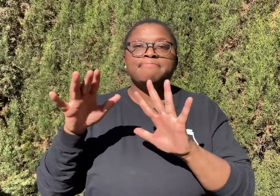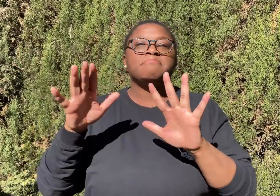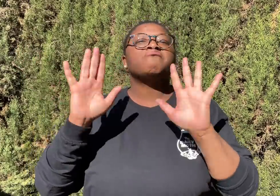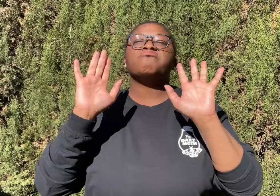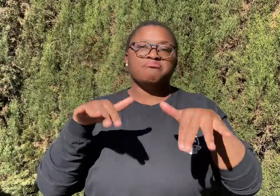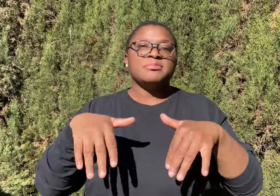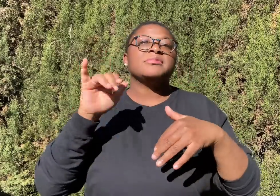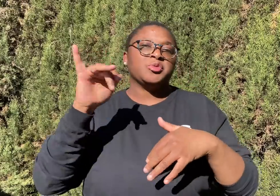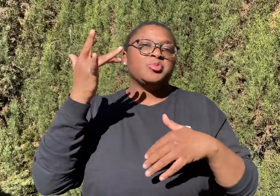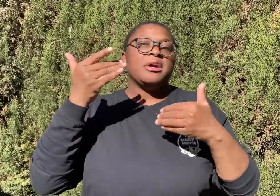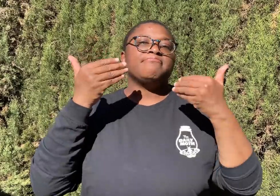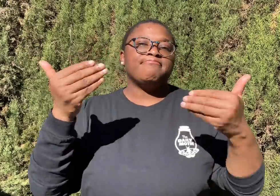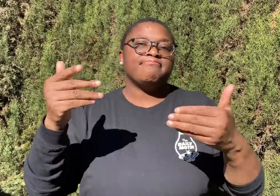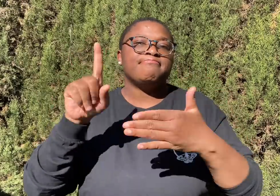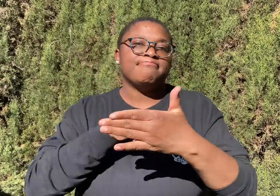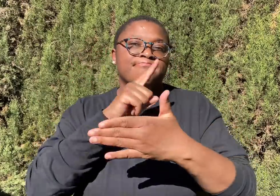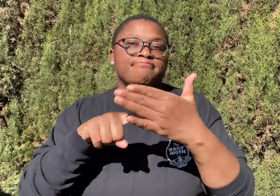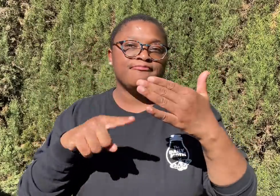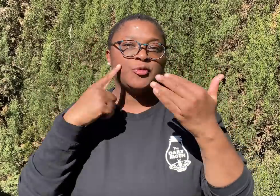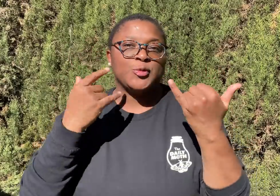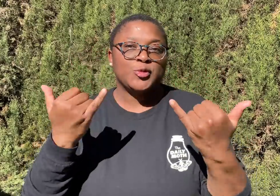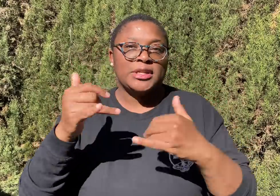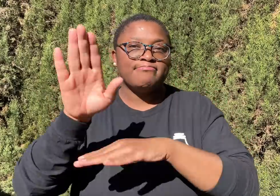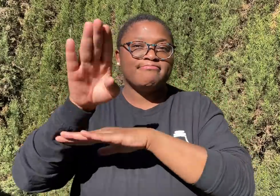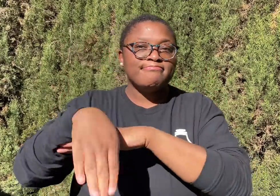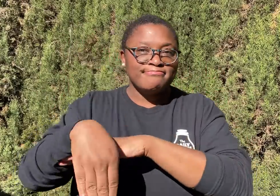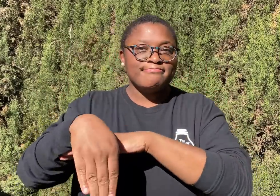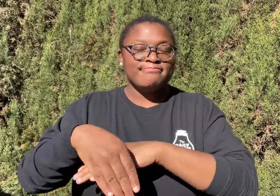That’s why the rest of today was cancelled.